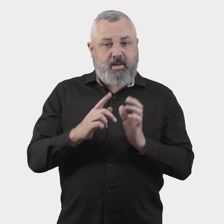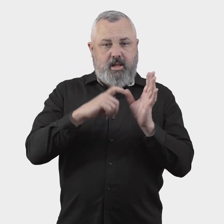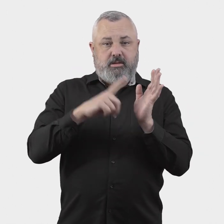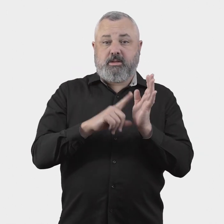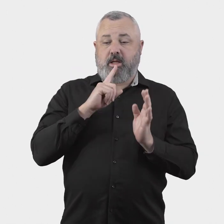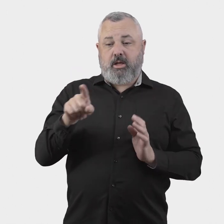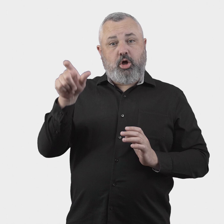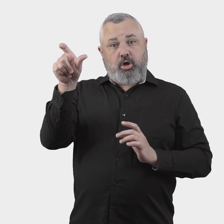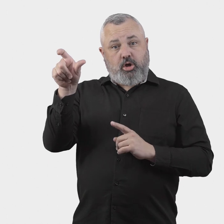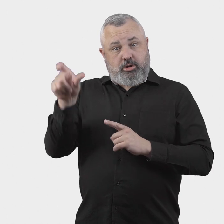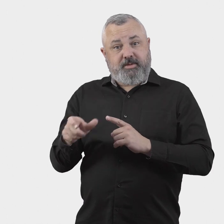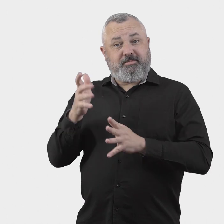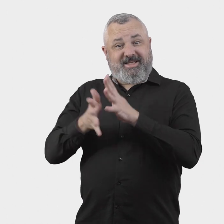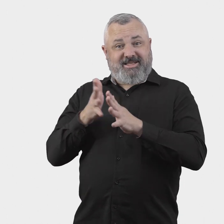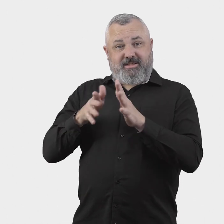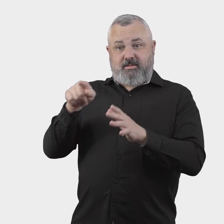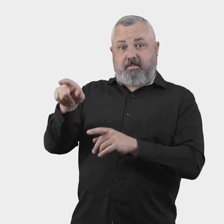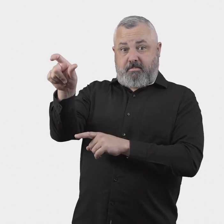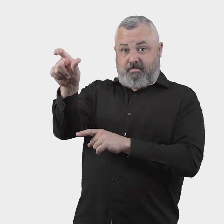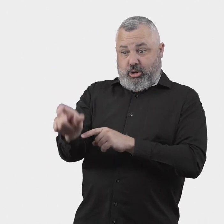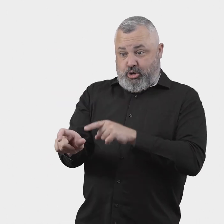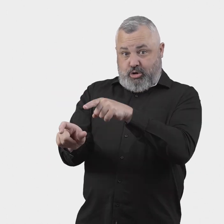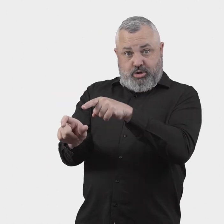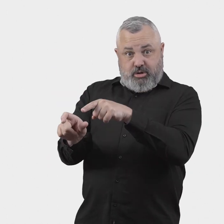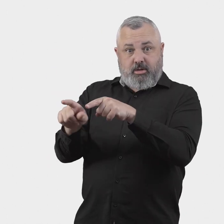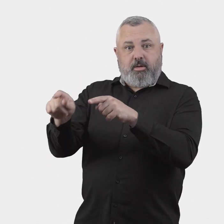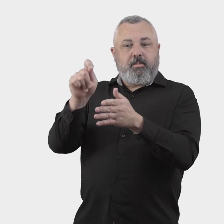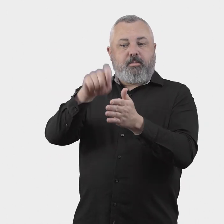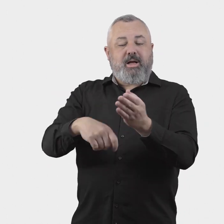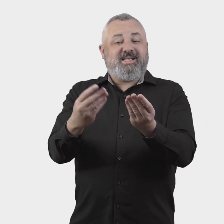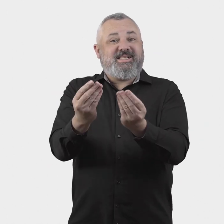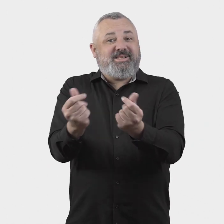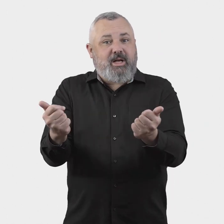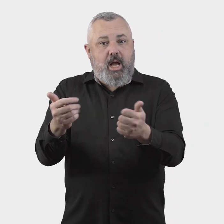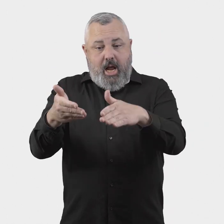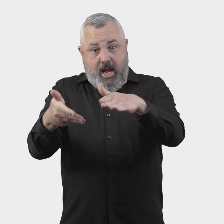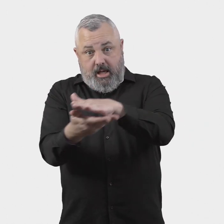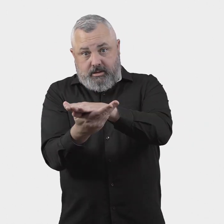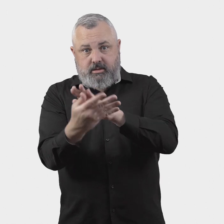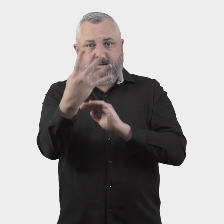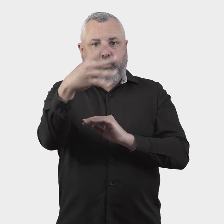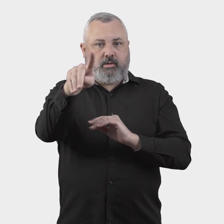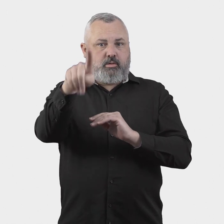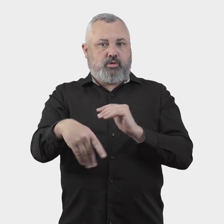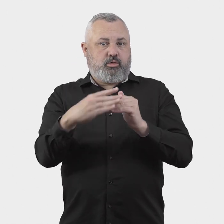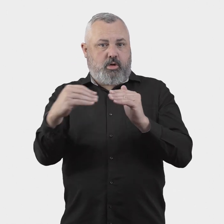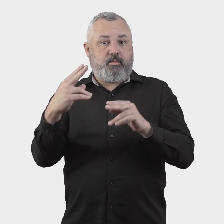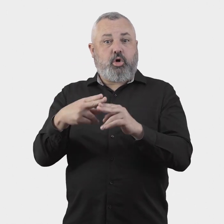The ACL defines a consumer as a person who acquires a service for an amount that does not exceed $40,000 and